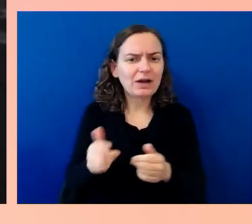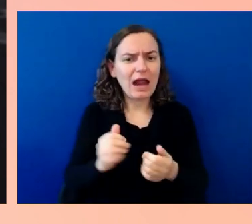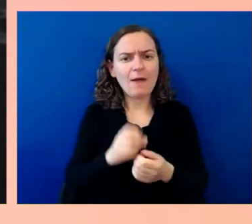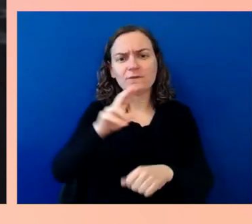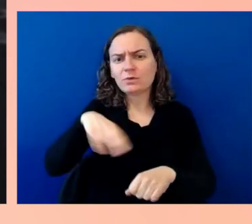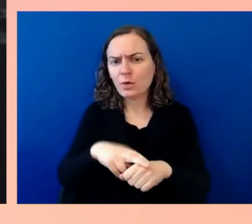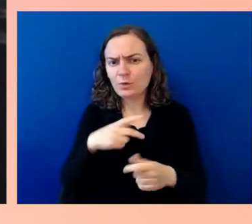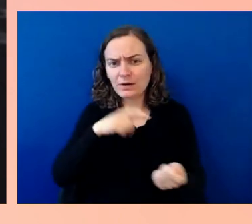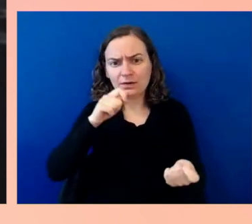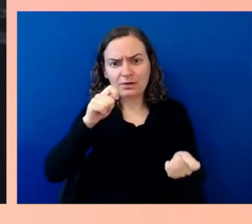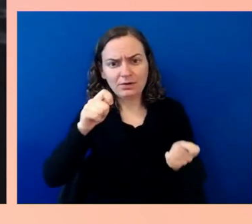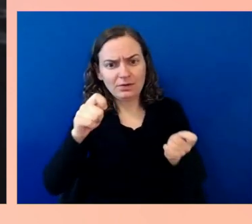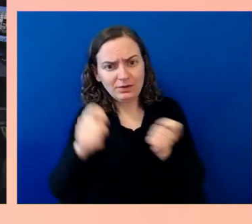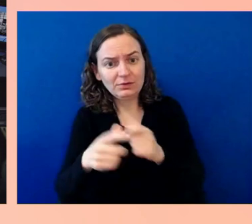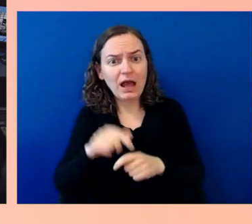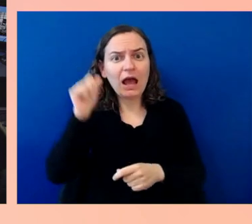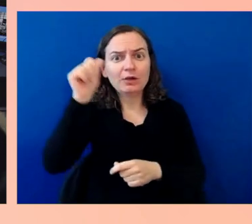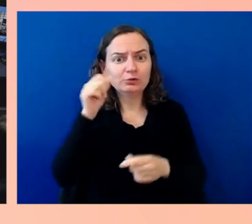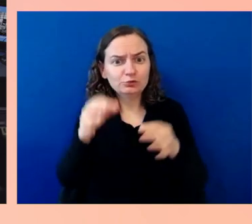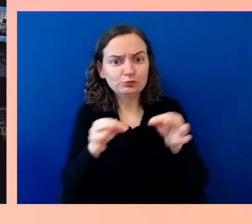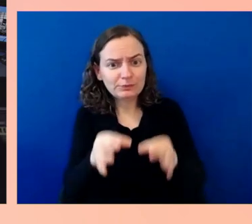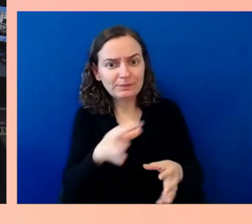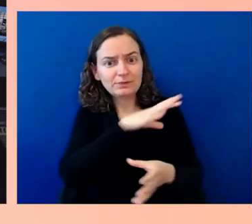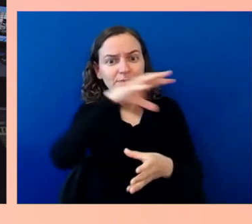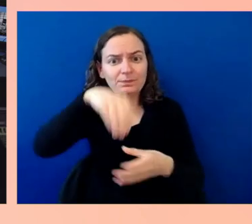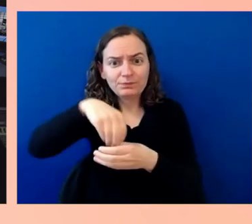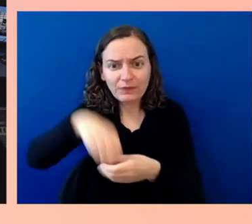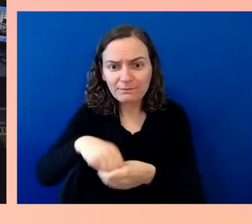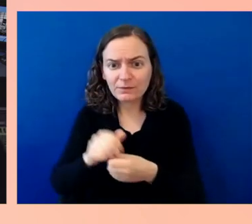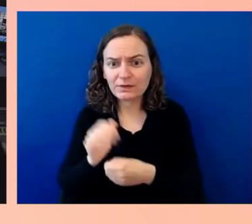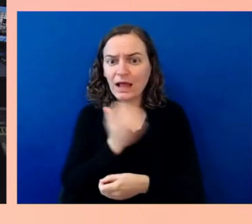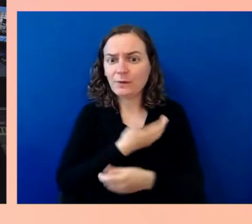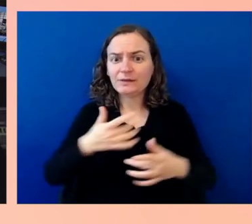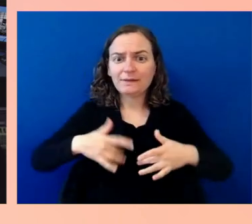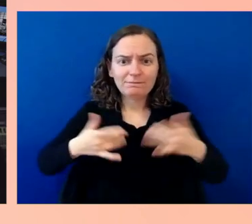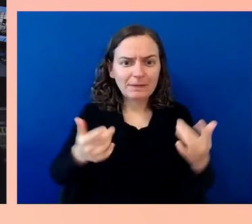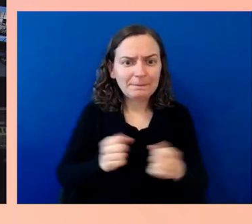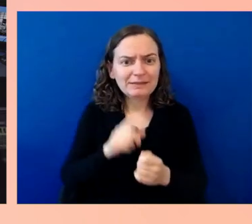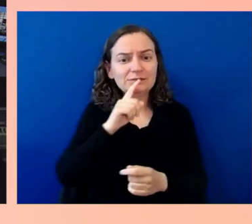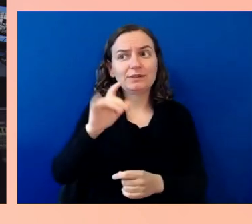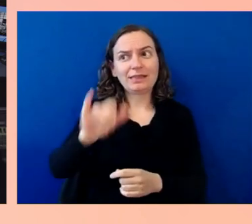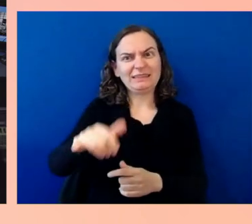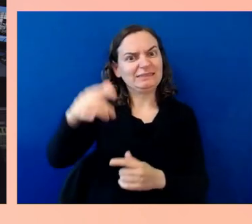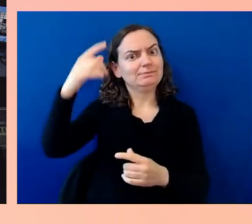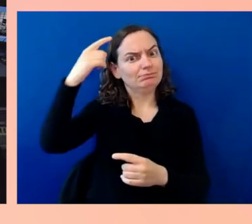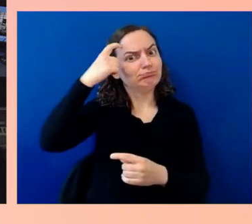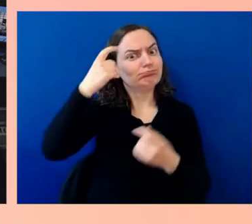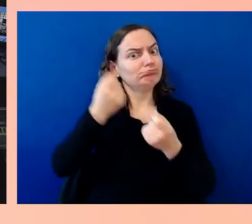combining them in a way that made sense. Then we got into this idea of toggling. "ASL on" language,